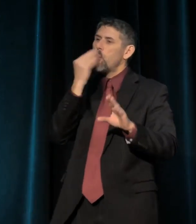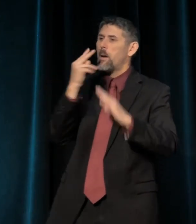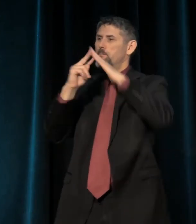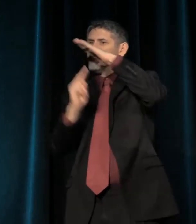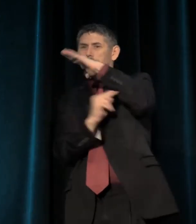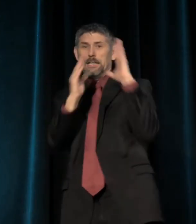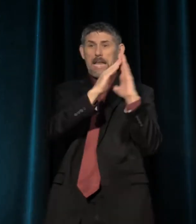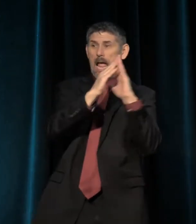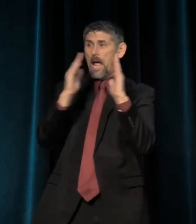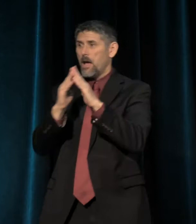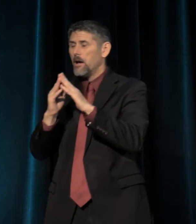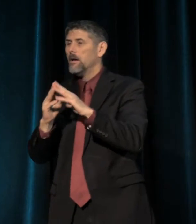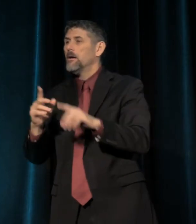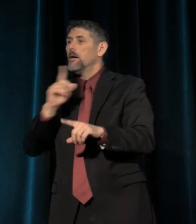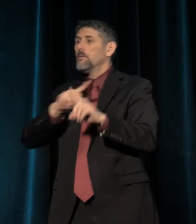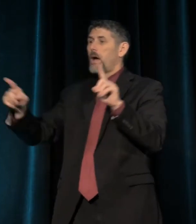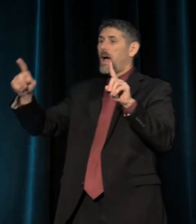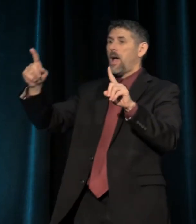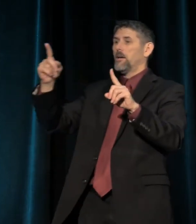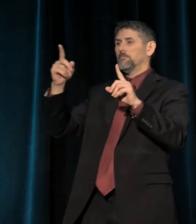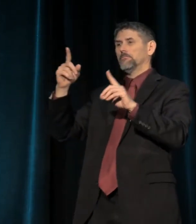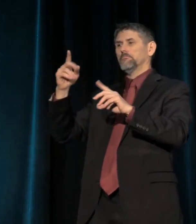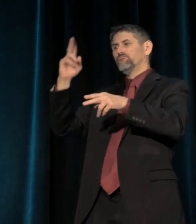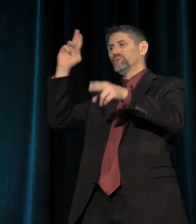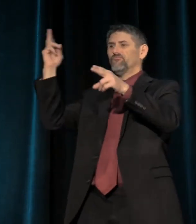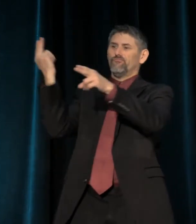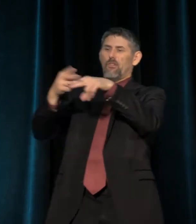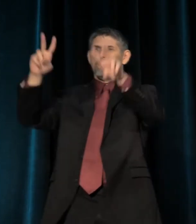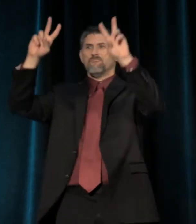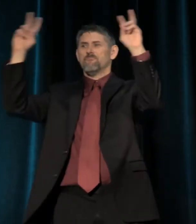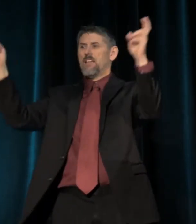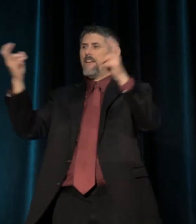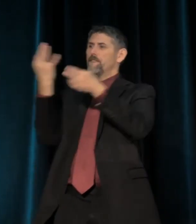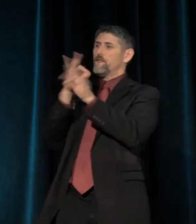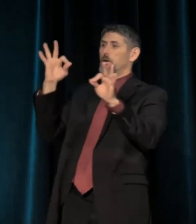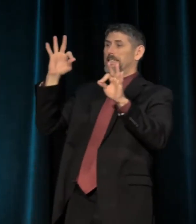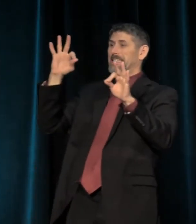but moving under the flag of free speech, we've seen terror born of hatred;